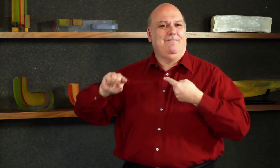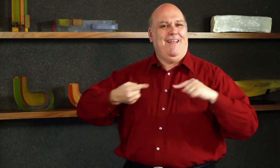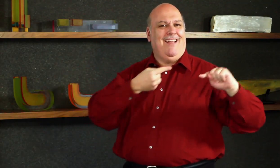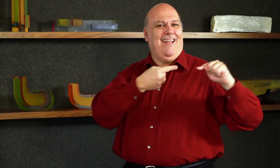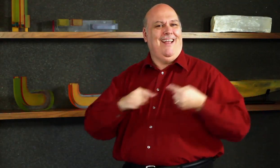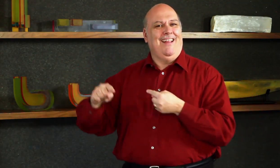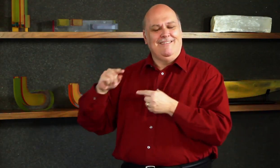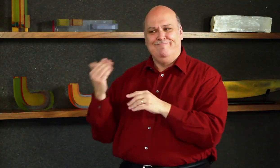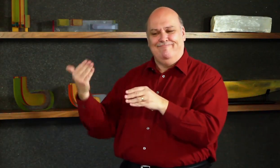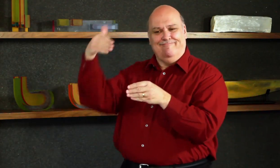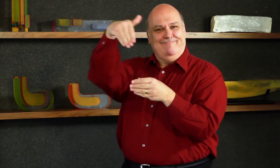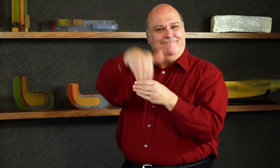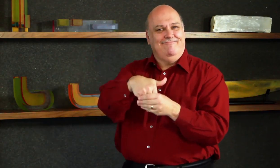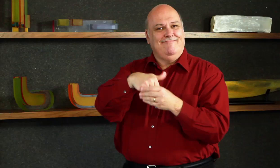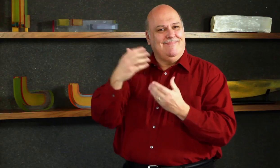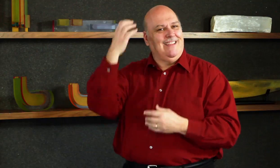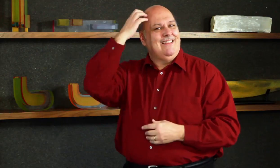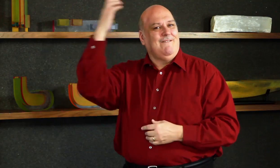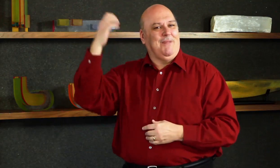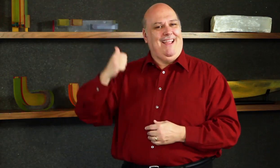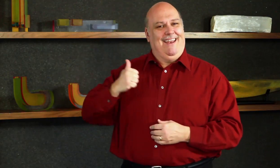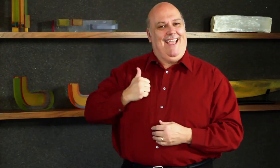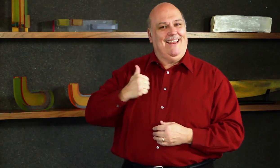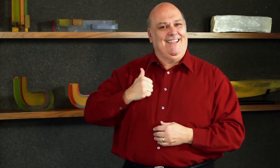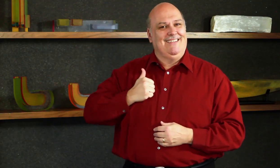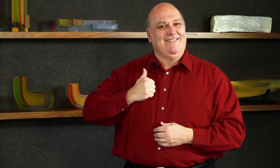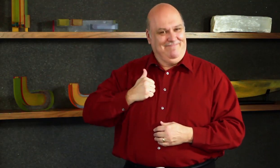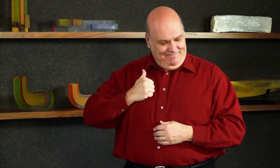who won a seat within the regional government in Canada.